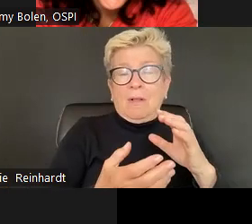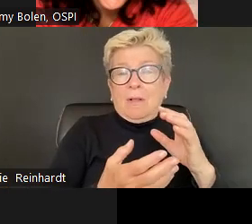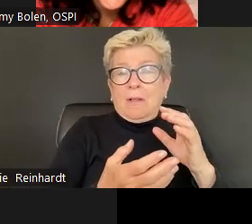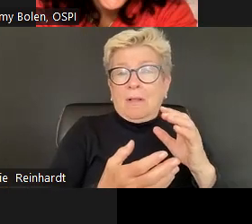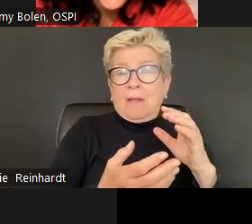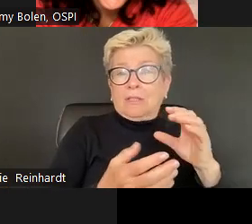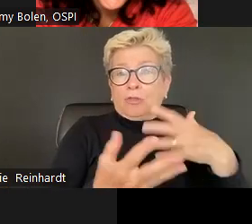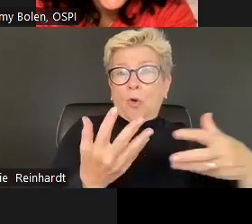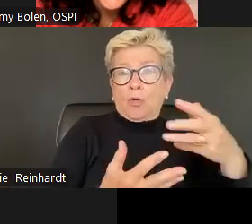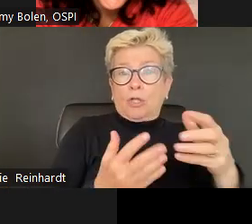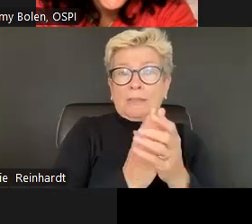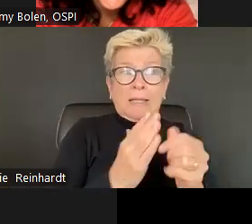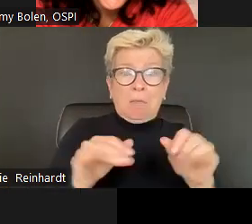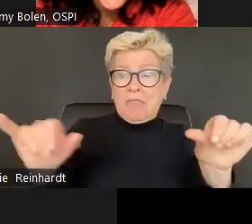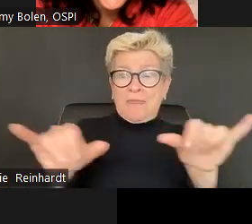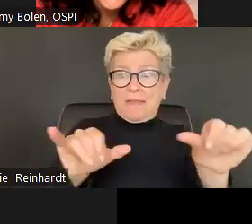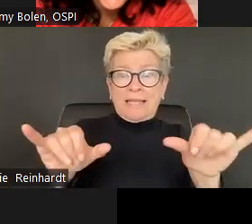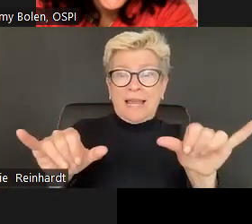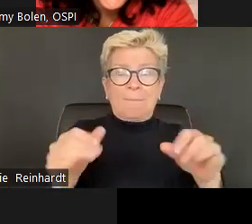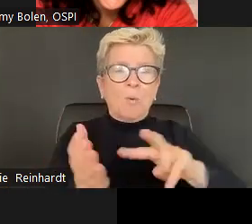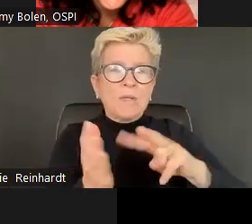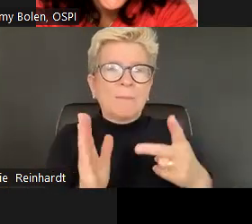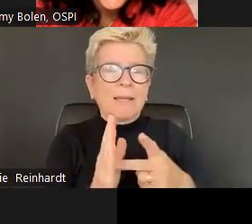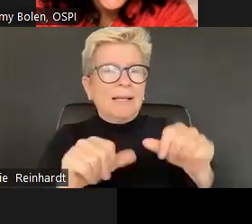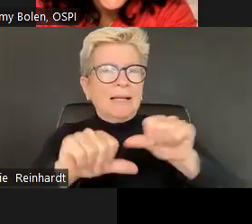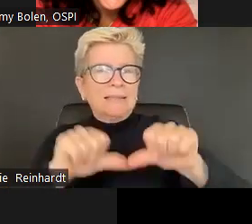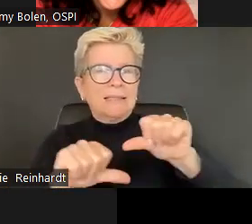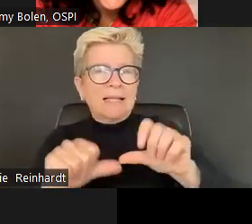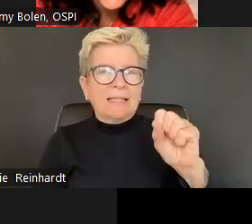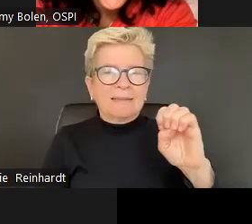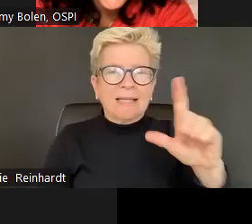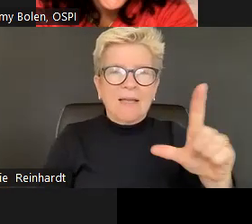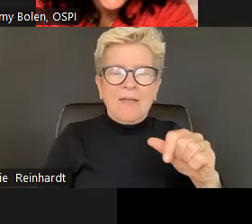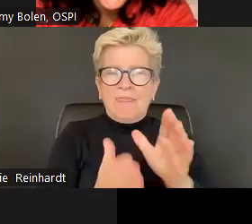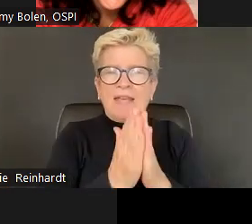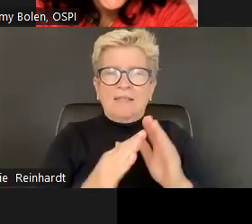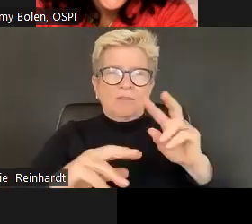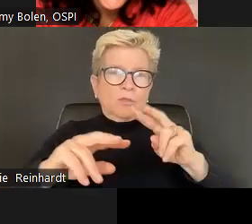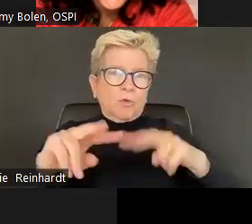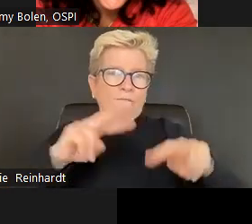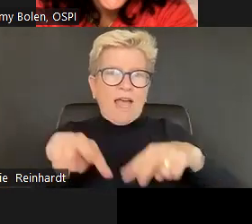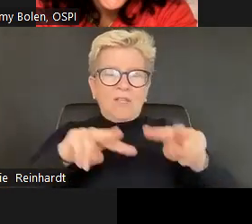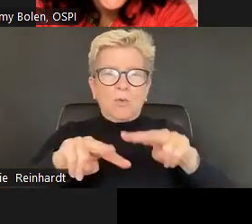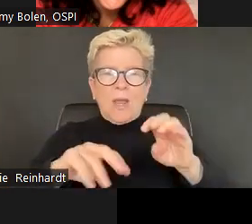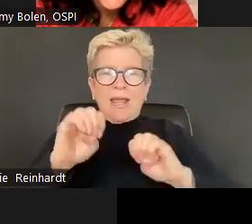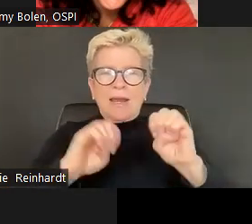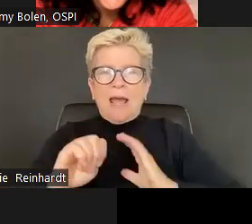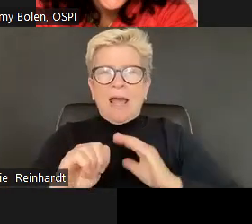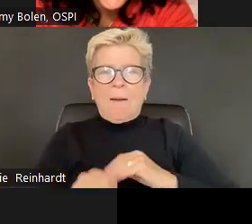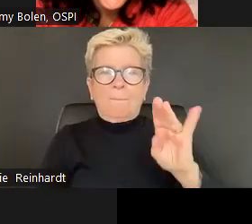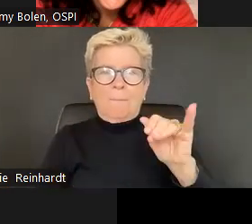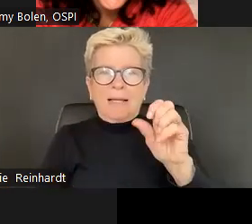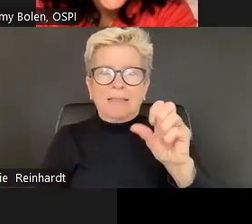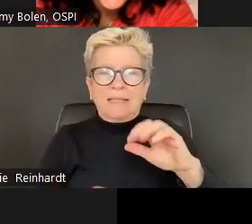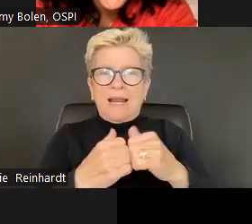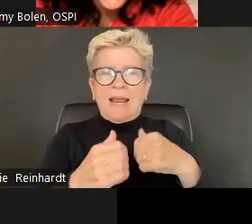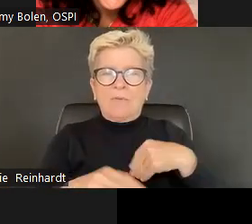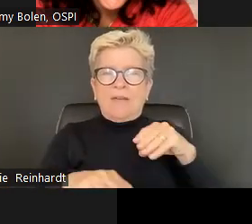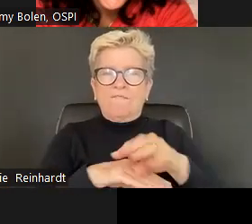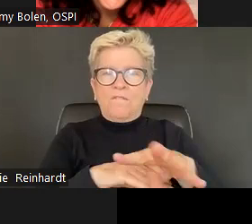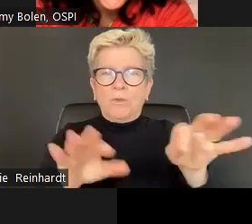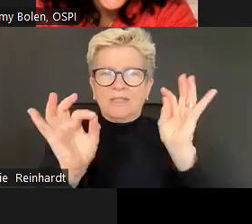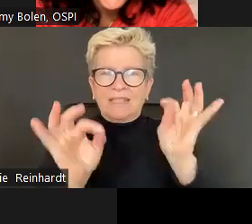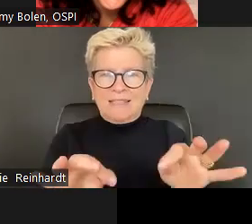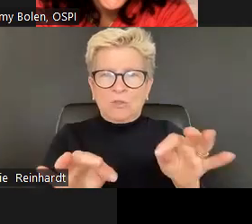Meaning that the specific social emotional skill and the academic standard are the same. They're the same.